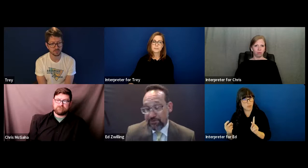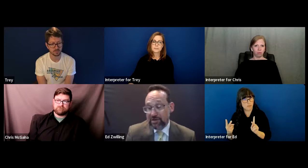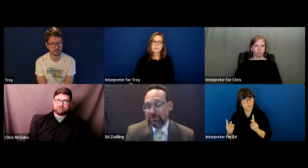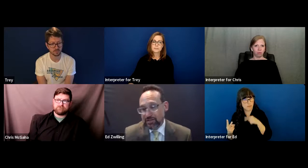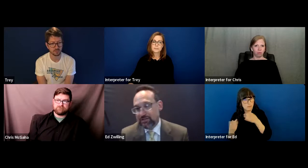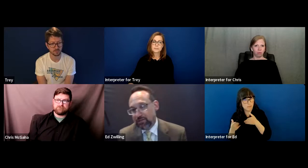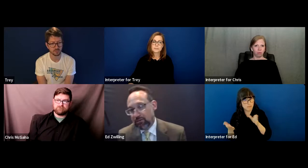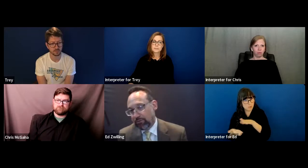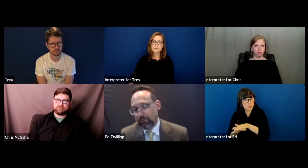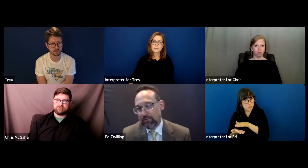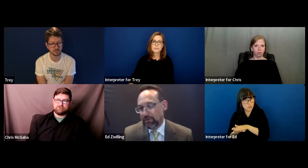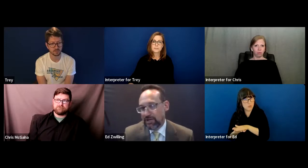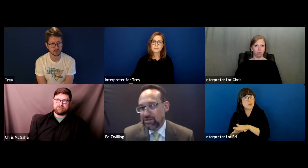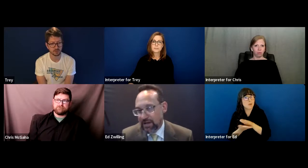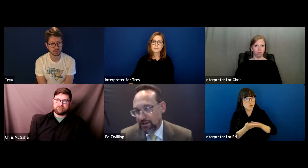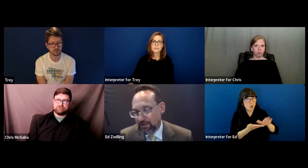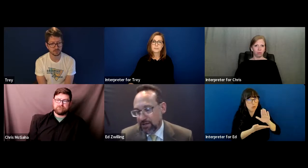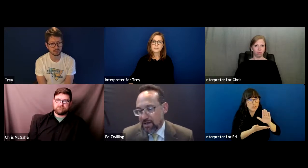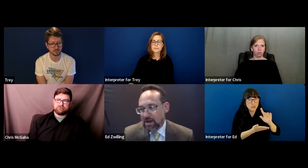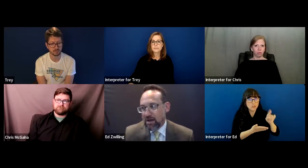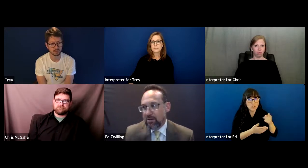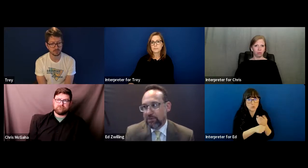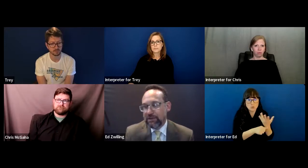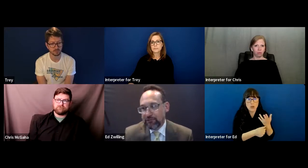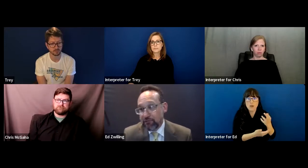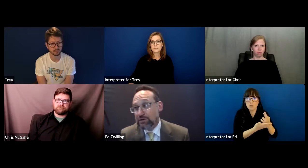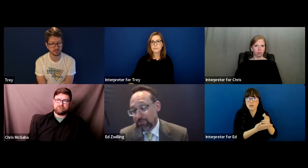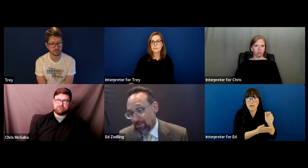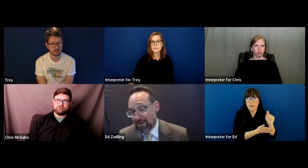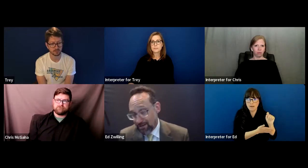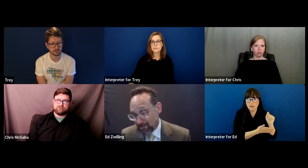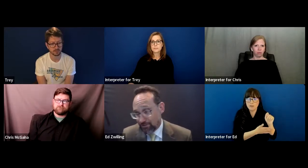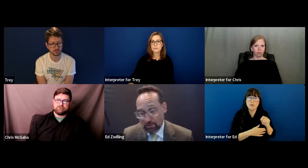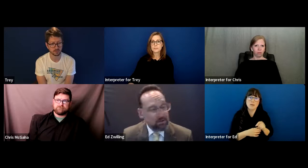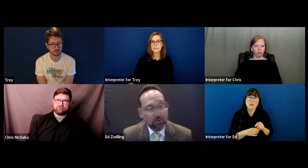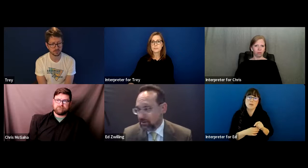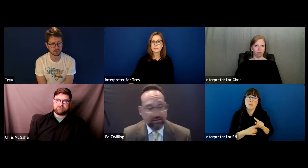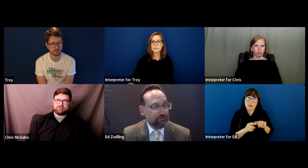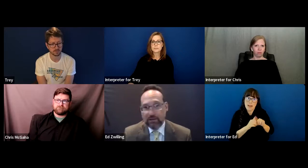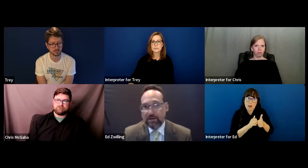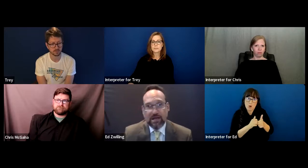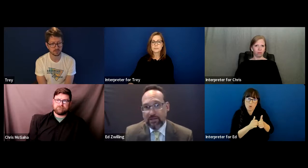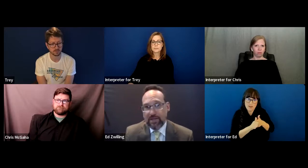So then you're just dealing with the Rehabilitation Act. But the enforcement mechanisms are totally different.